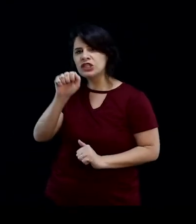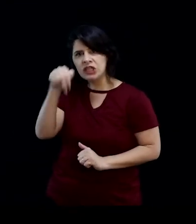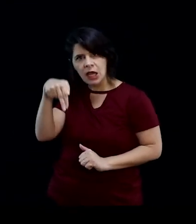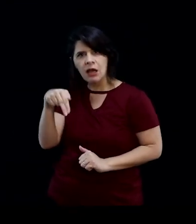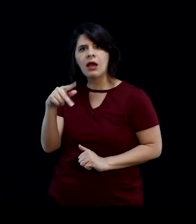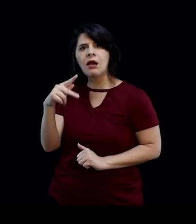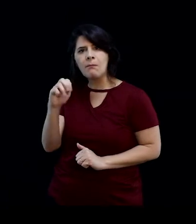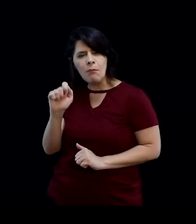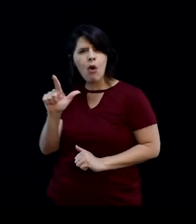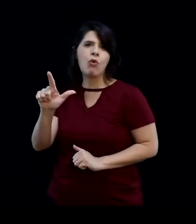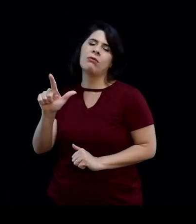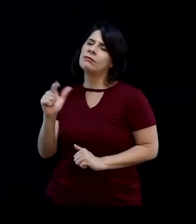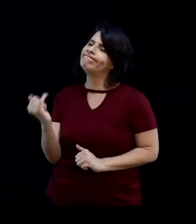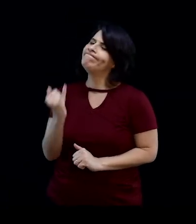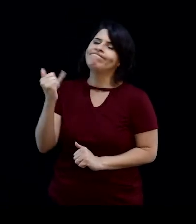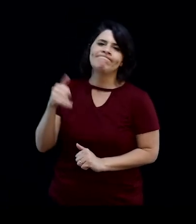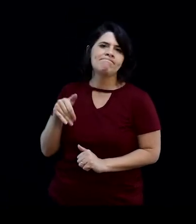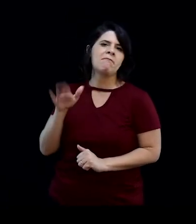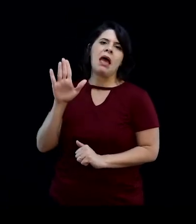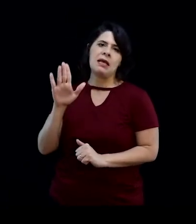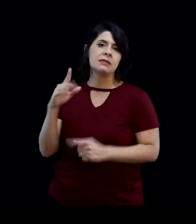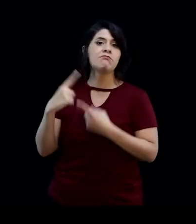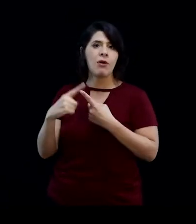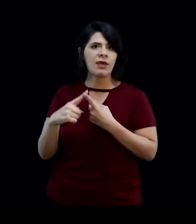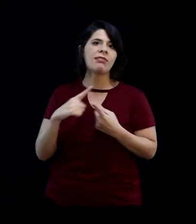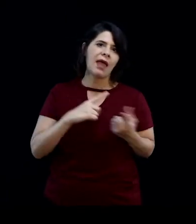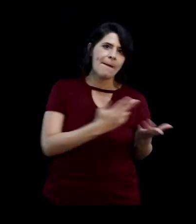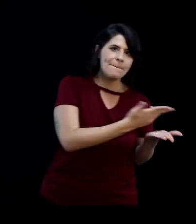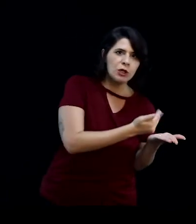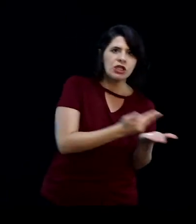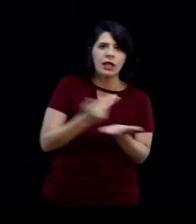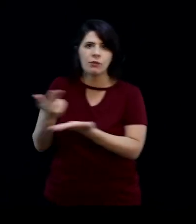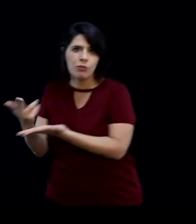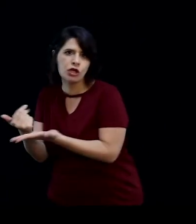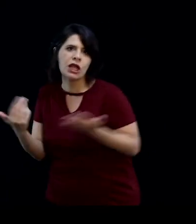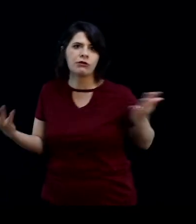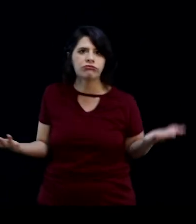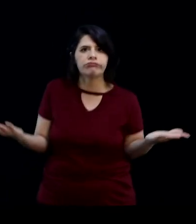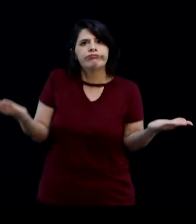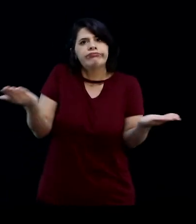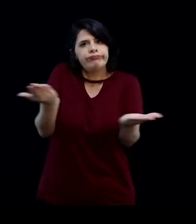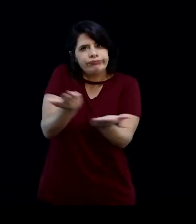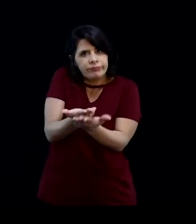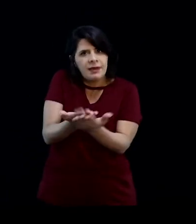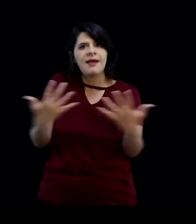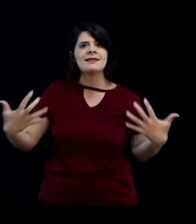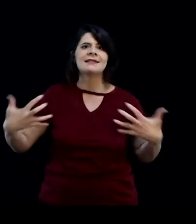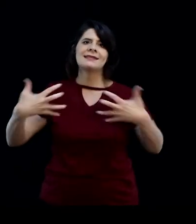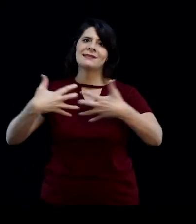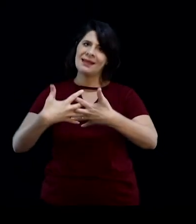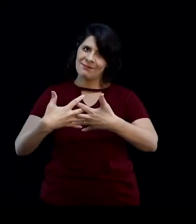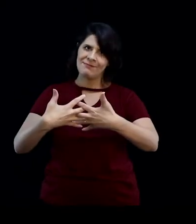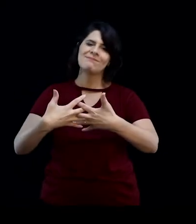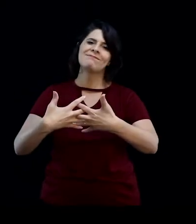It has this precise union, it was two separate drawing projects that wound up coming together